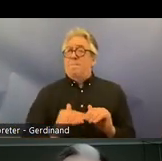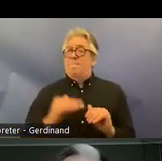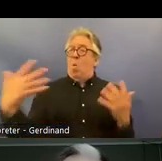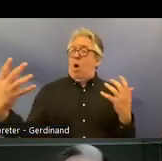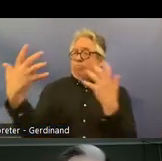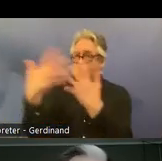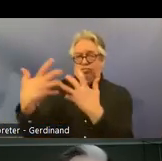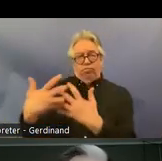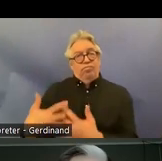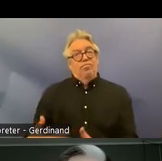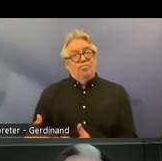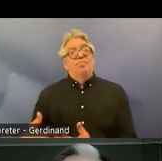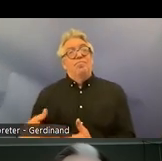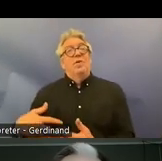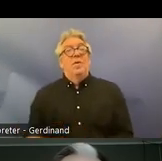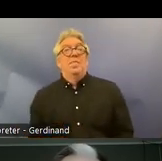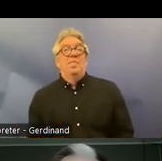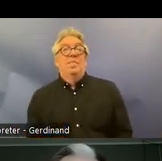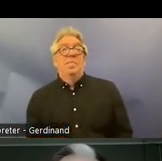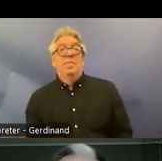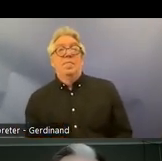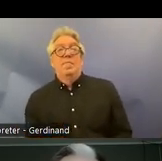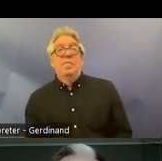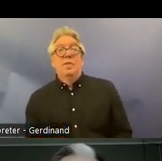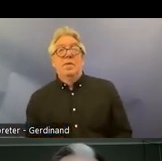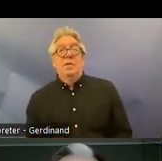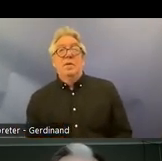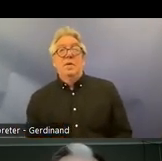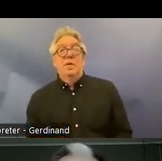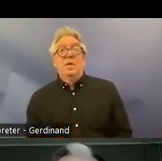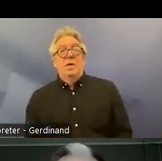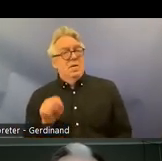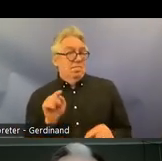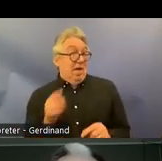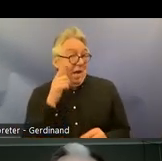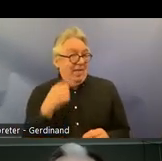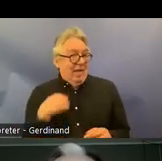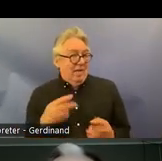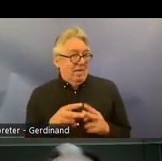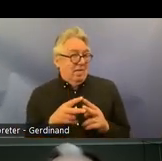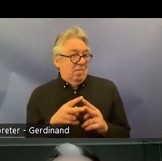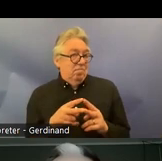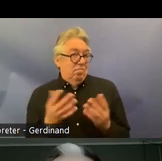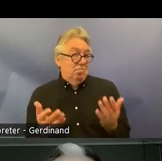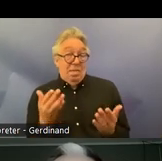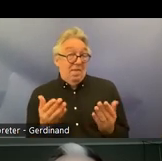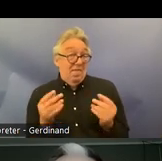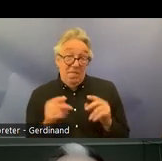of the uh incorporation process which is very important and I think maybe um has